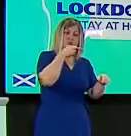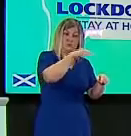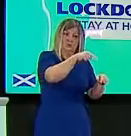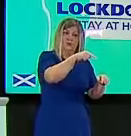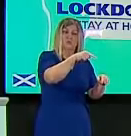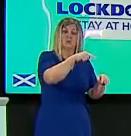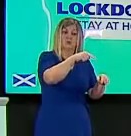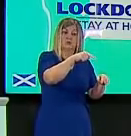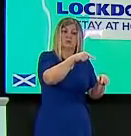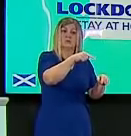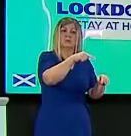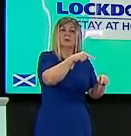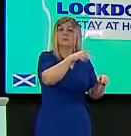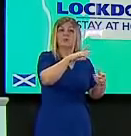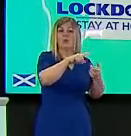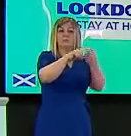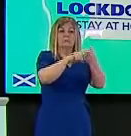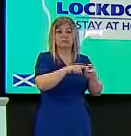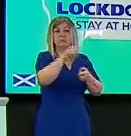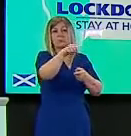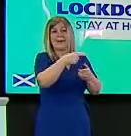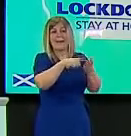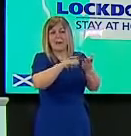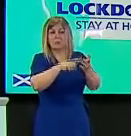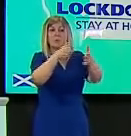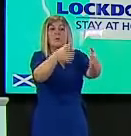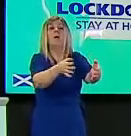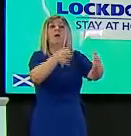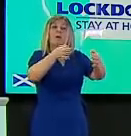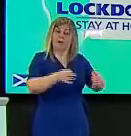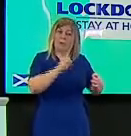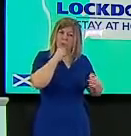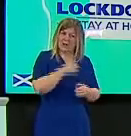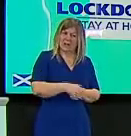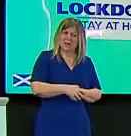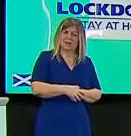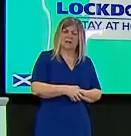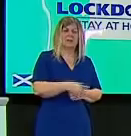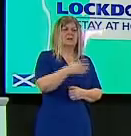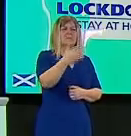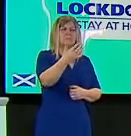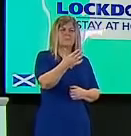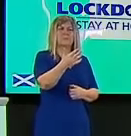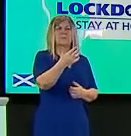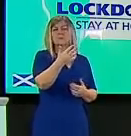easing of lockdown and if not i'm just wondering what the data is that the public can look to to